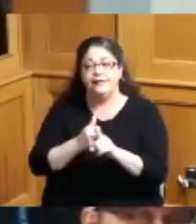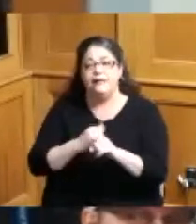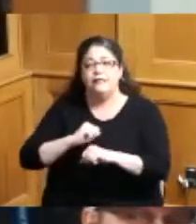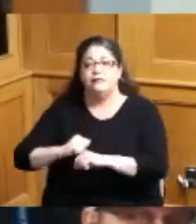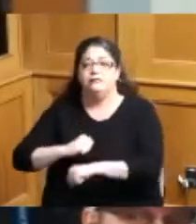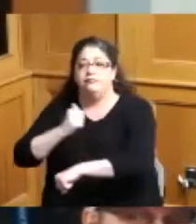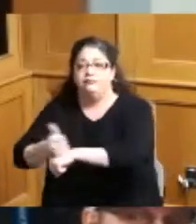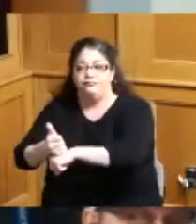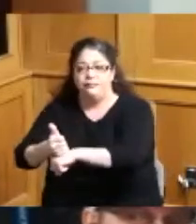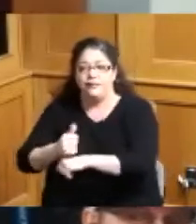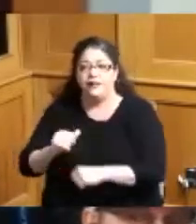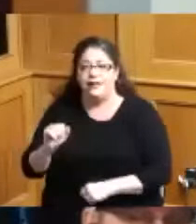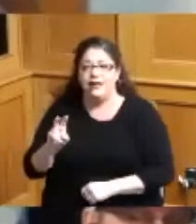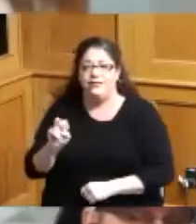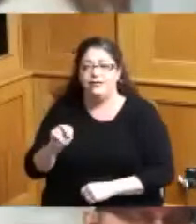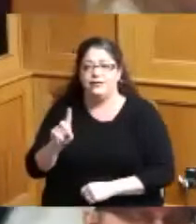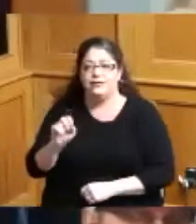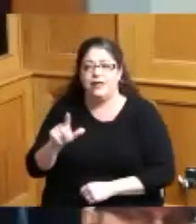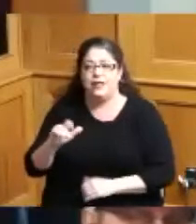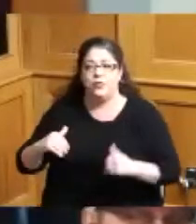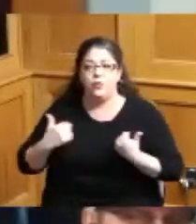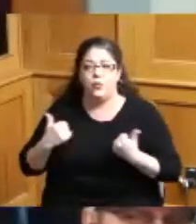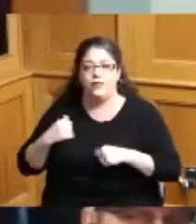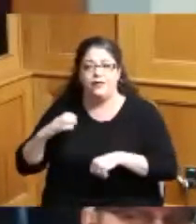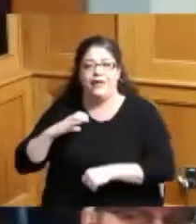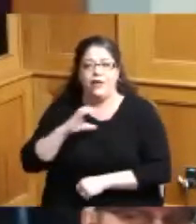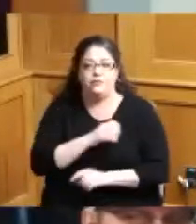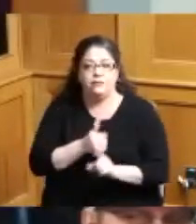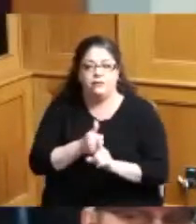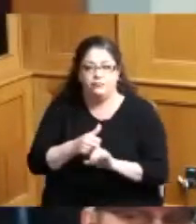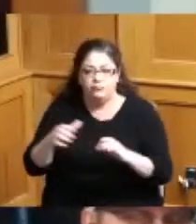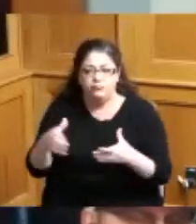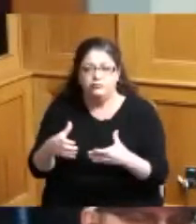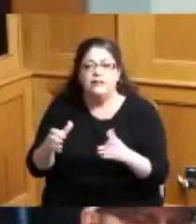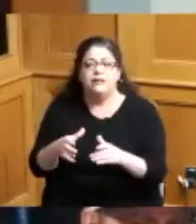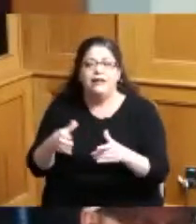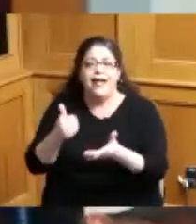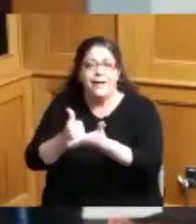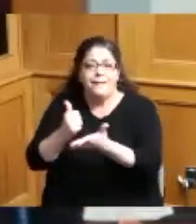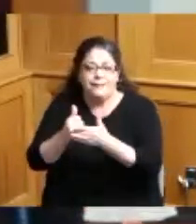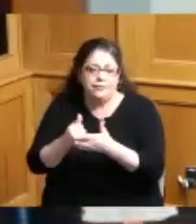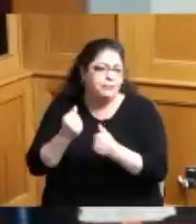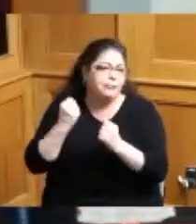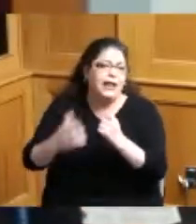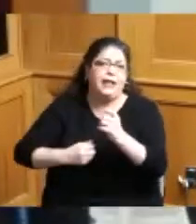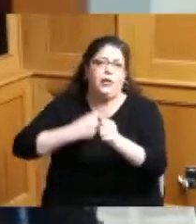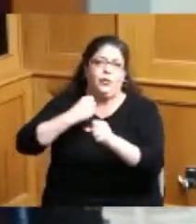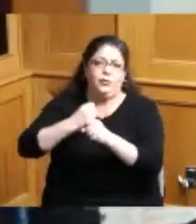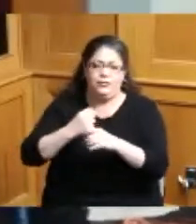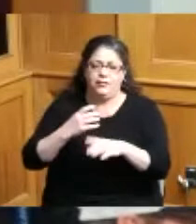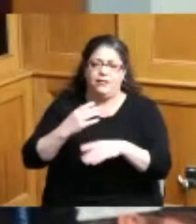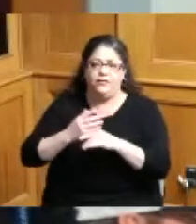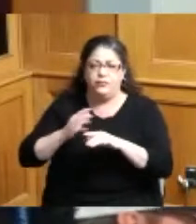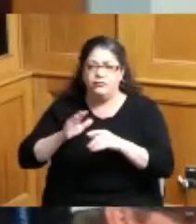Avondale youth council which is helping hundreds of youth and whereas coach Ozzie is the founder of